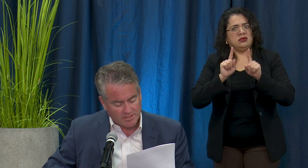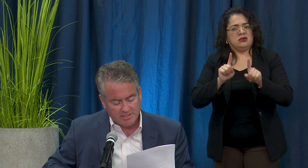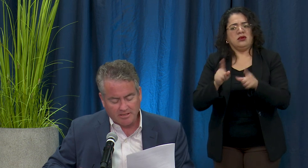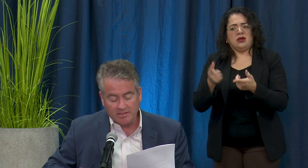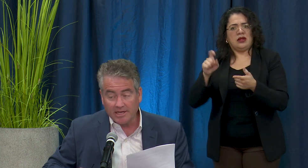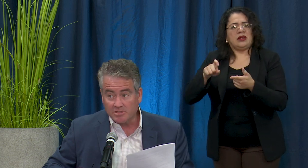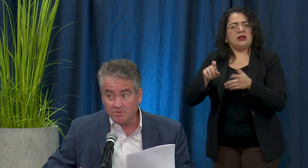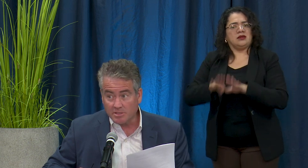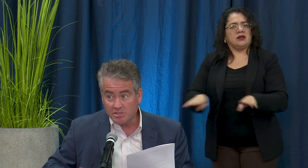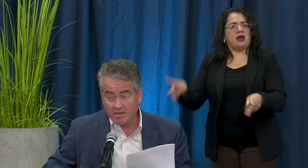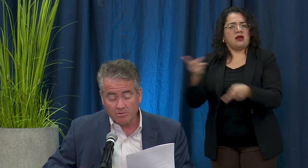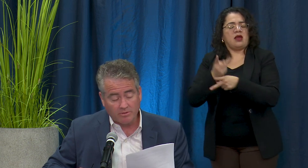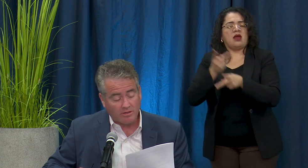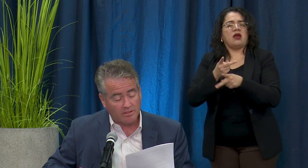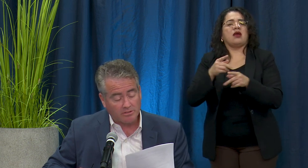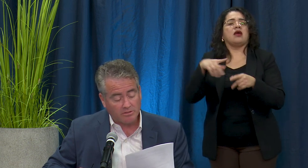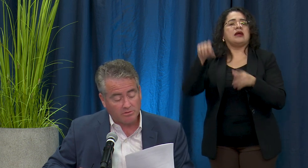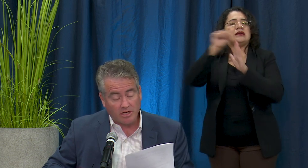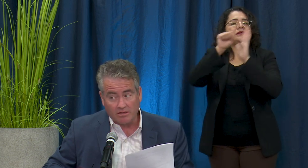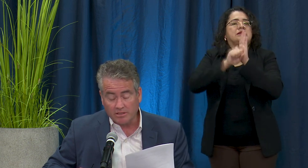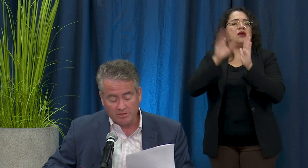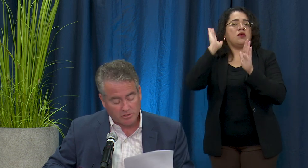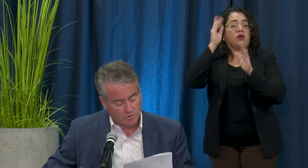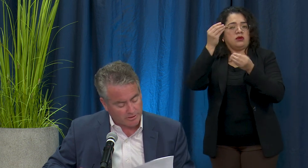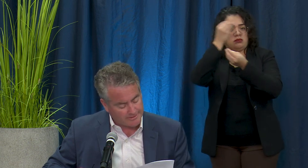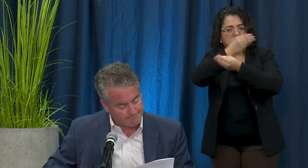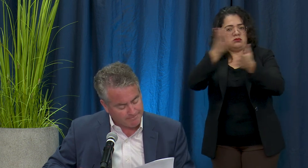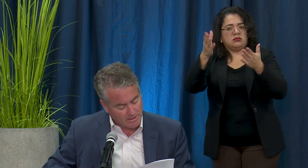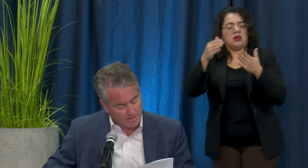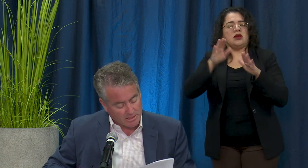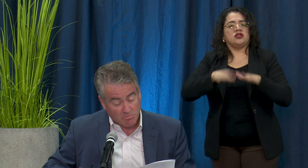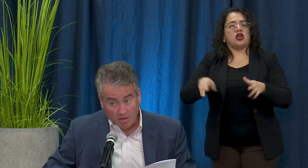detailed guidance from the state with regard to childcare shortly. Small